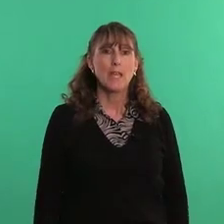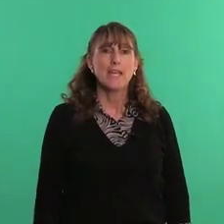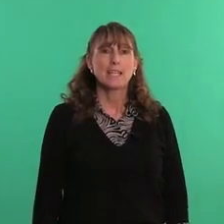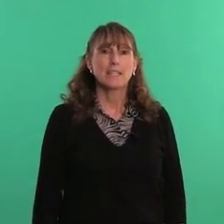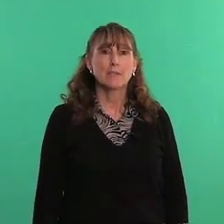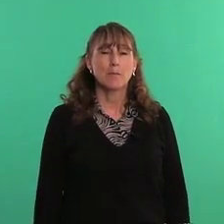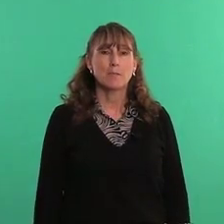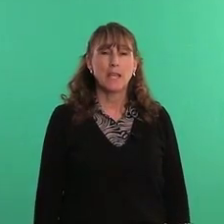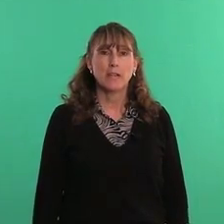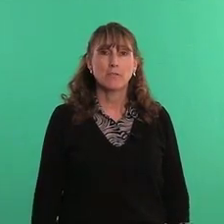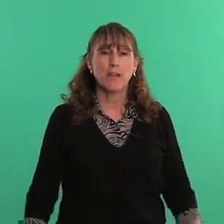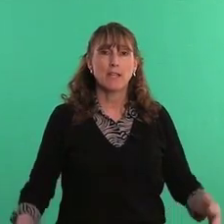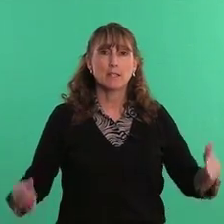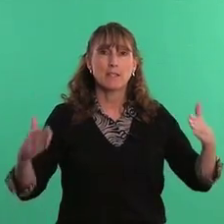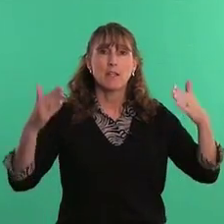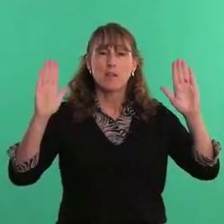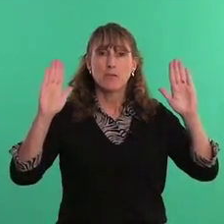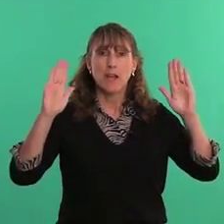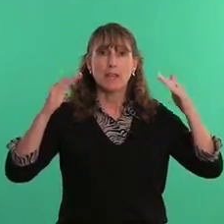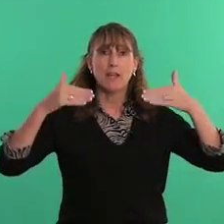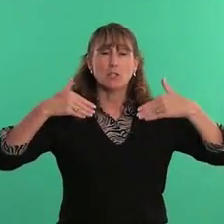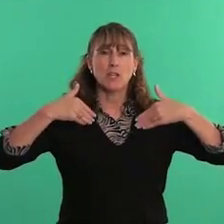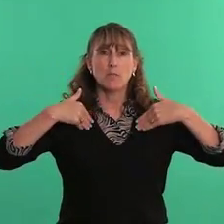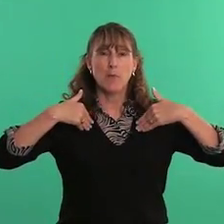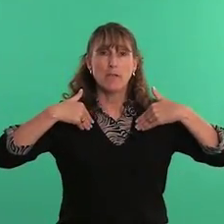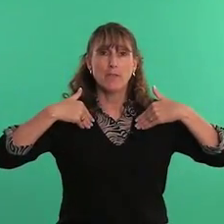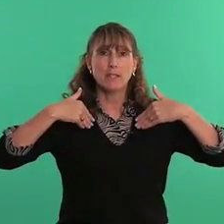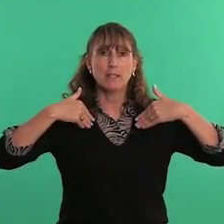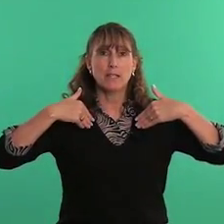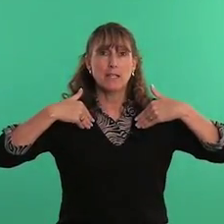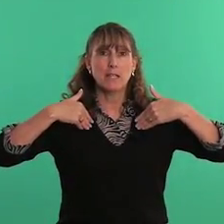give up, sacrifice 5 handshape, palm faces in